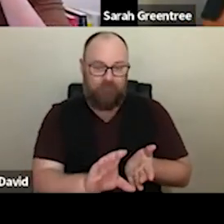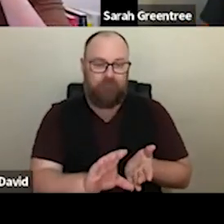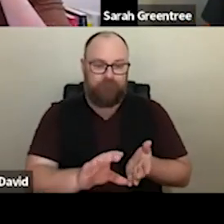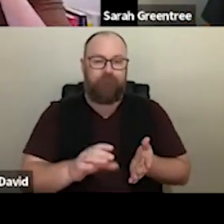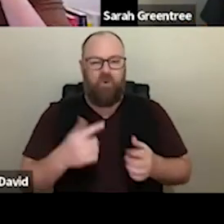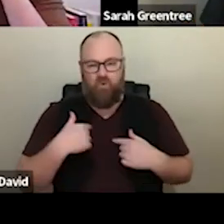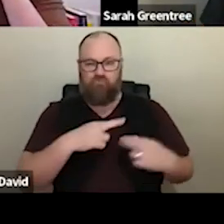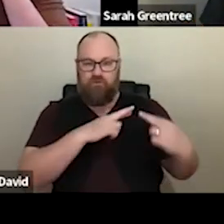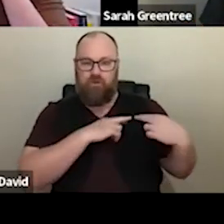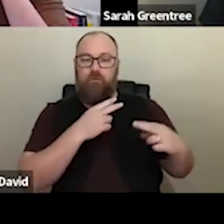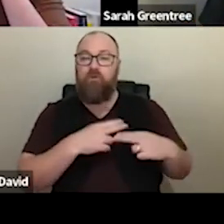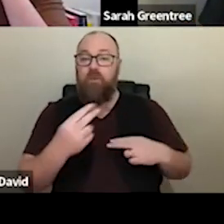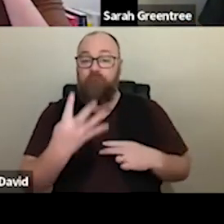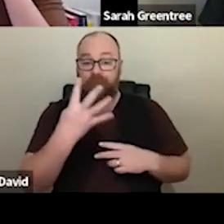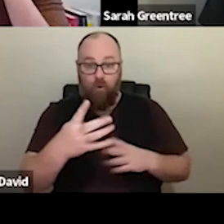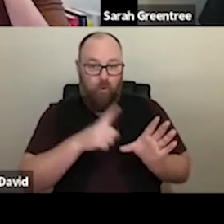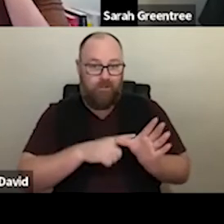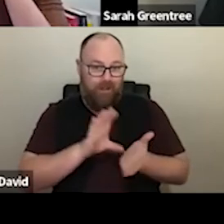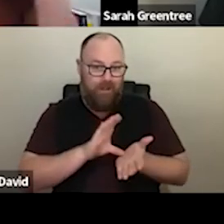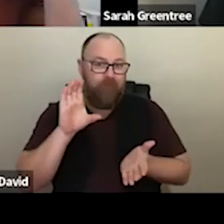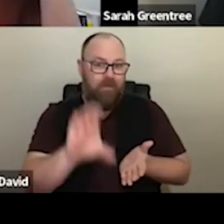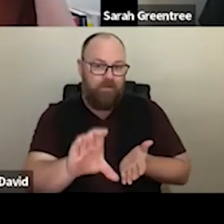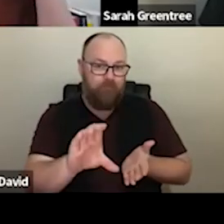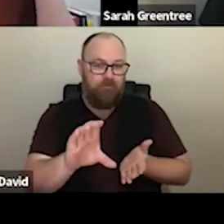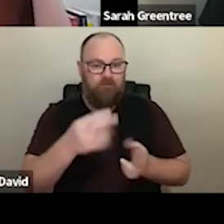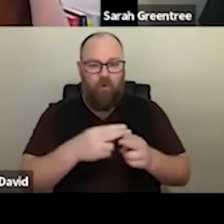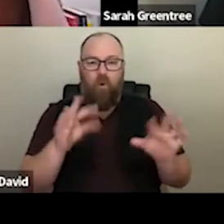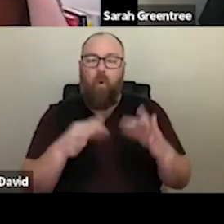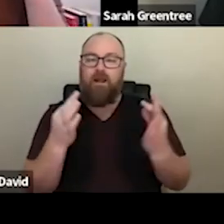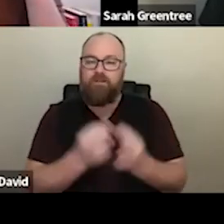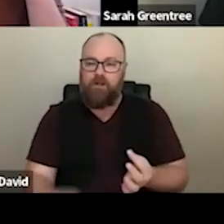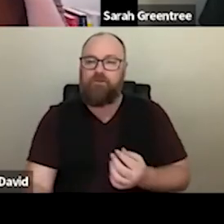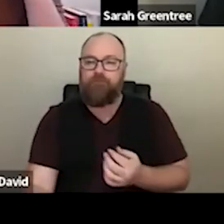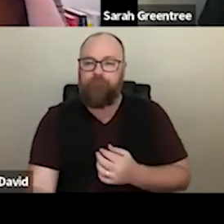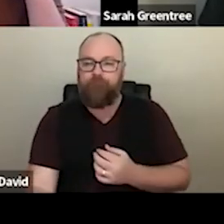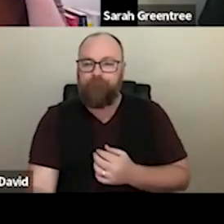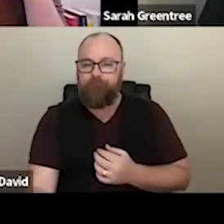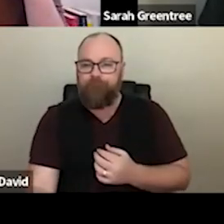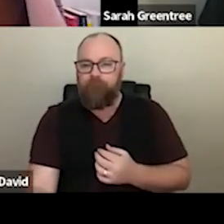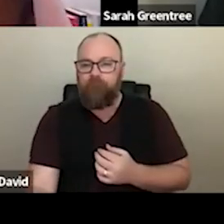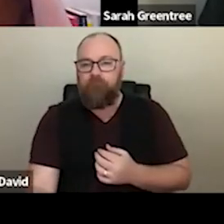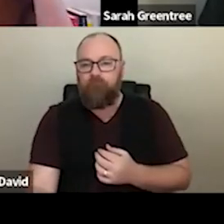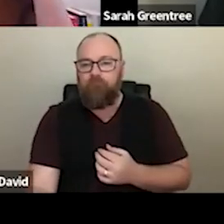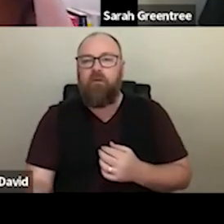for the 4 year investment organizations program as well as a range of other multi year investment